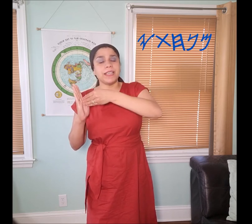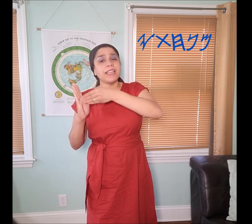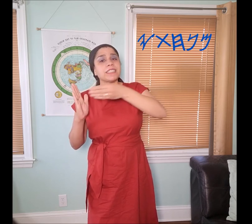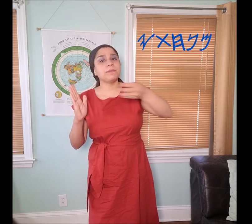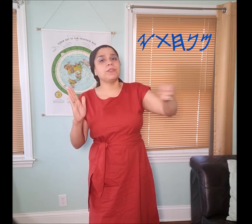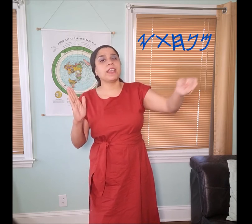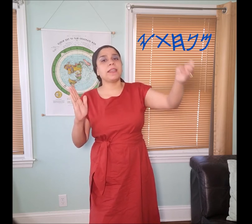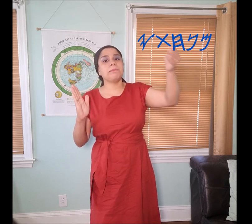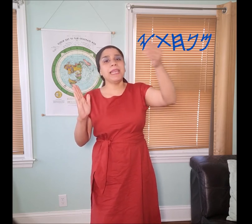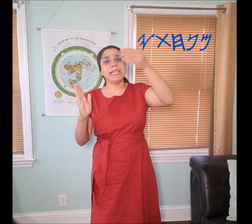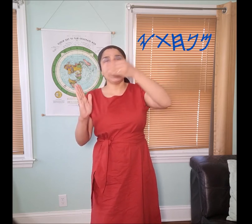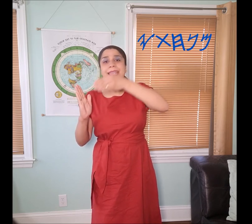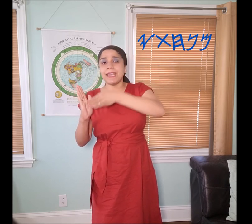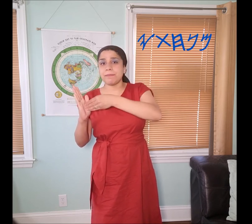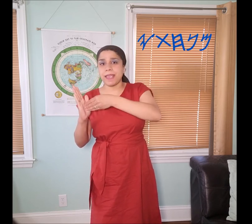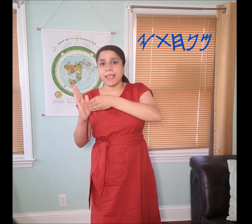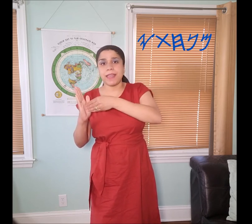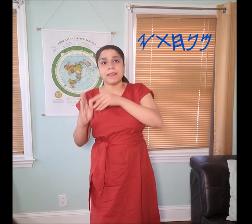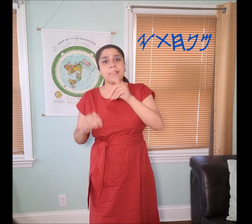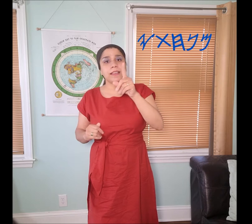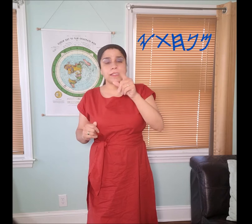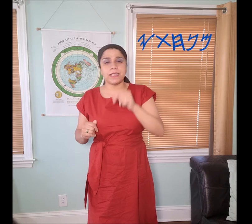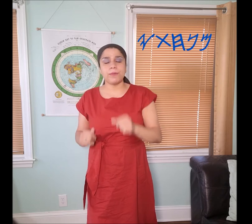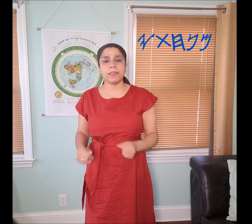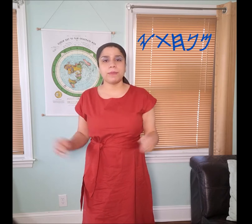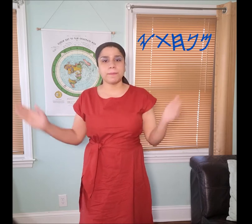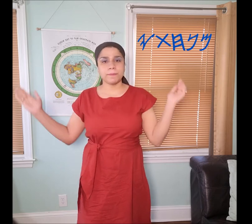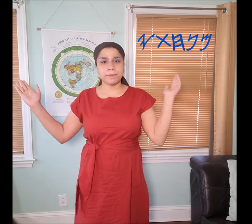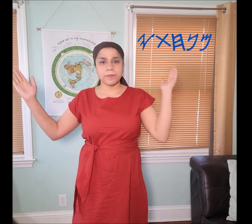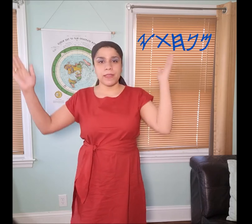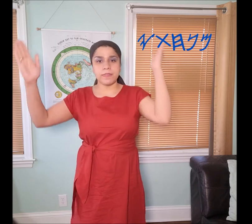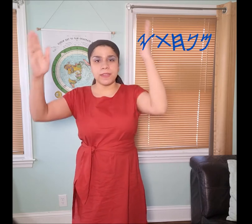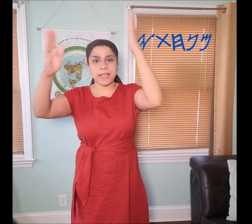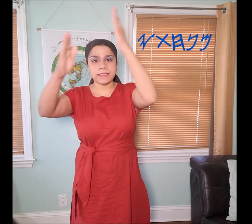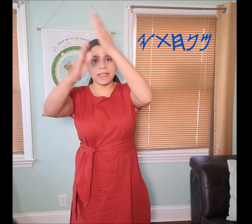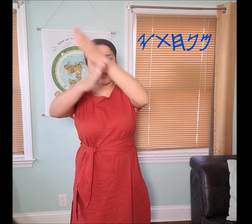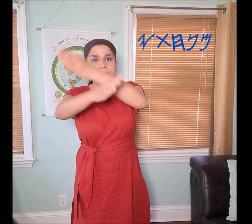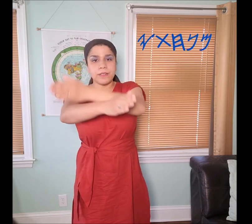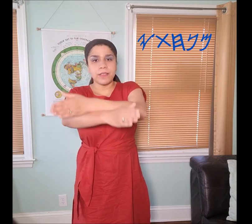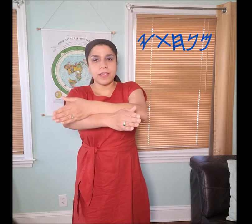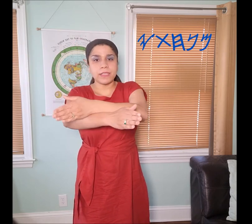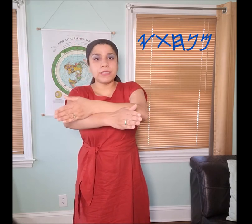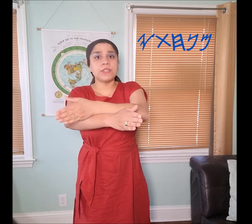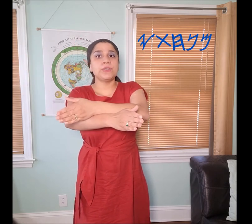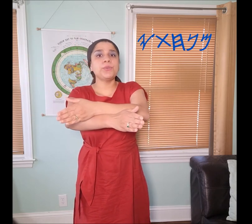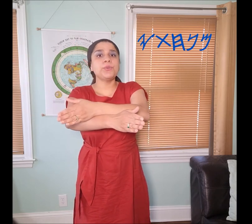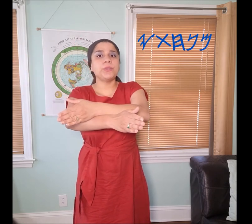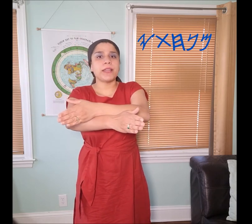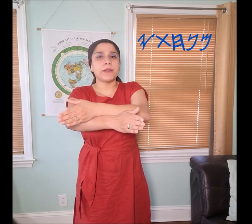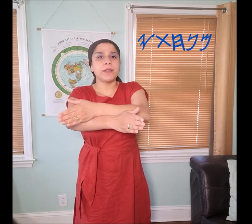It's communicating me hit in my hand,... stay with me. The next letter is the "𐤕 thu" symbol.